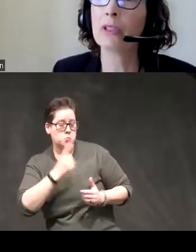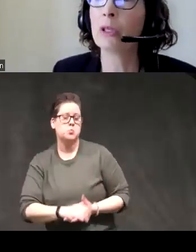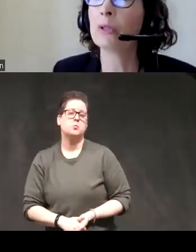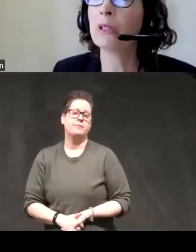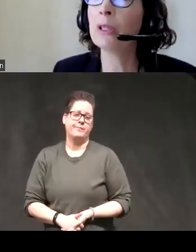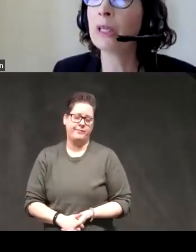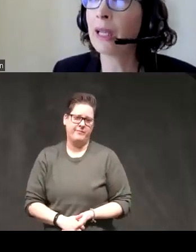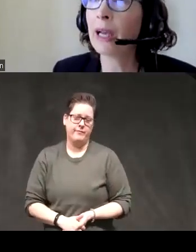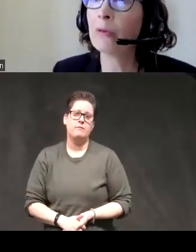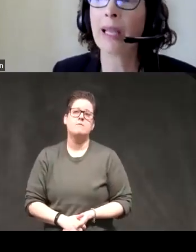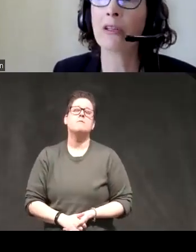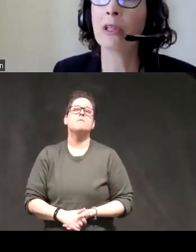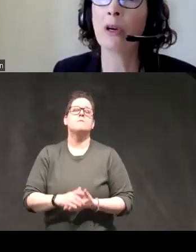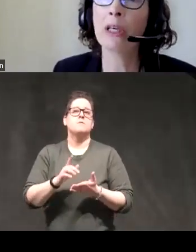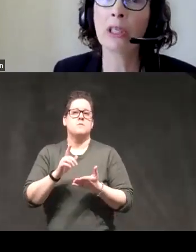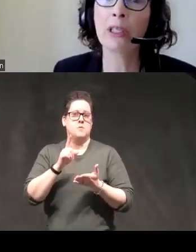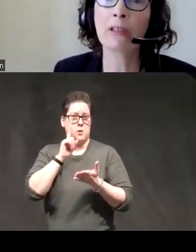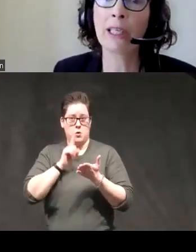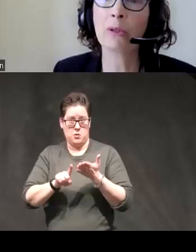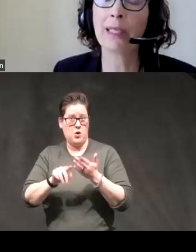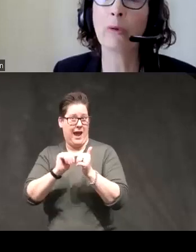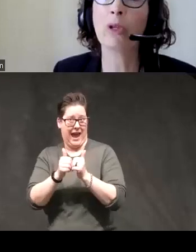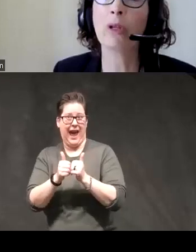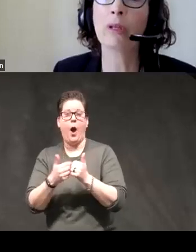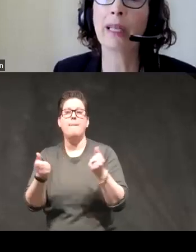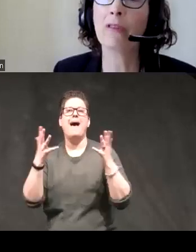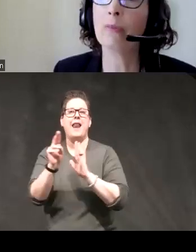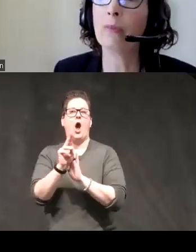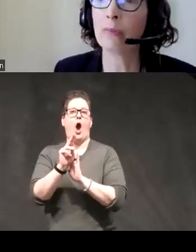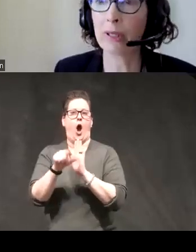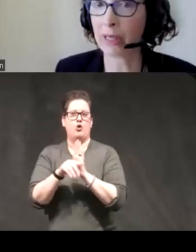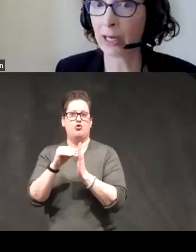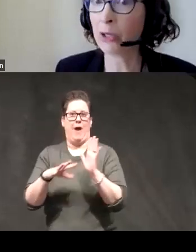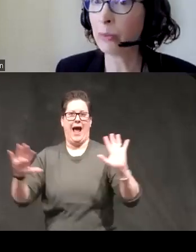so to look at that we gathered a large undergraduate sample gave them the standard